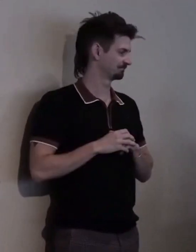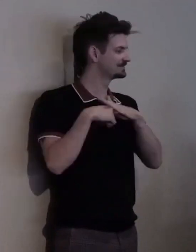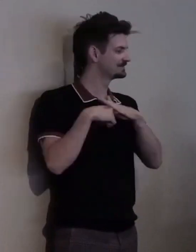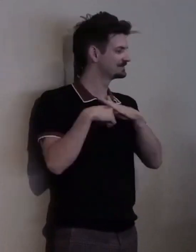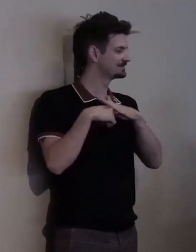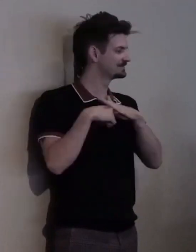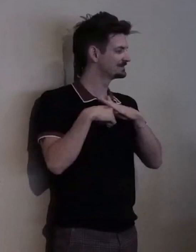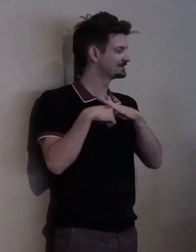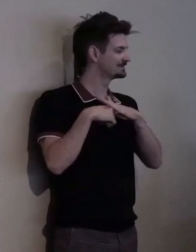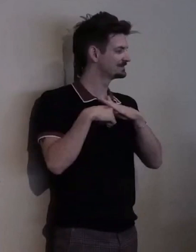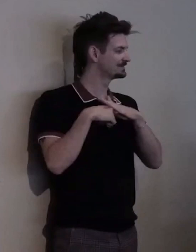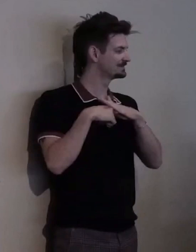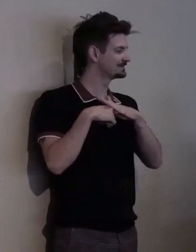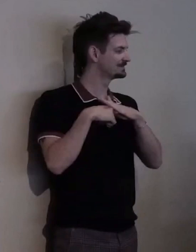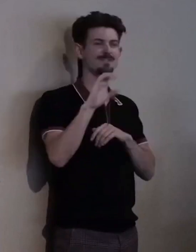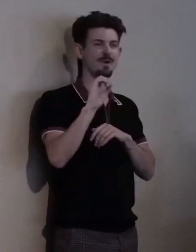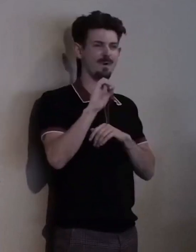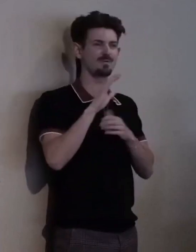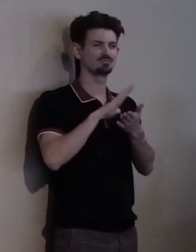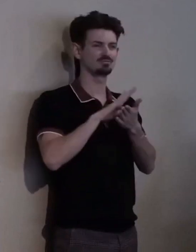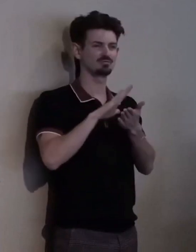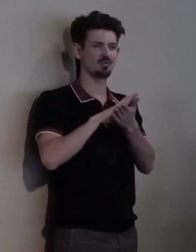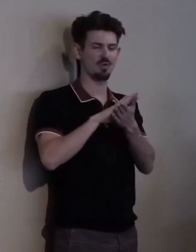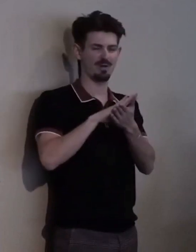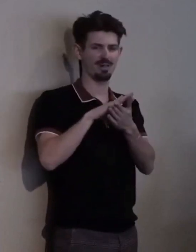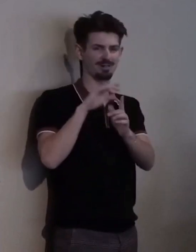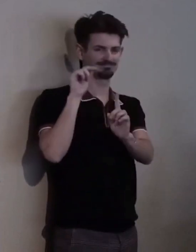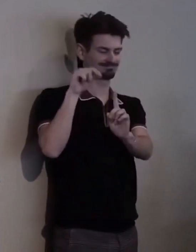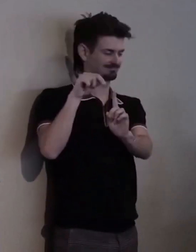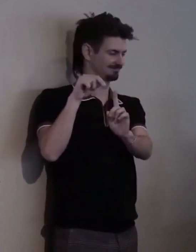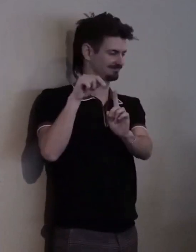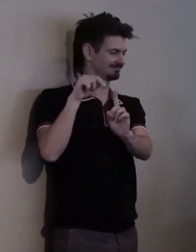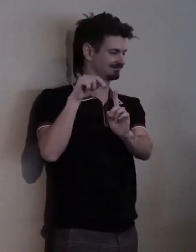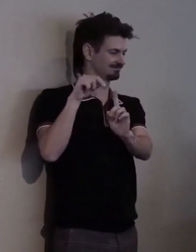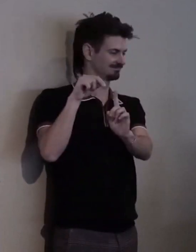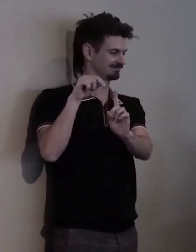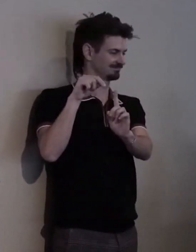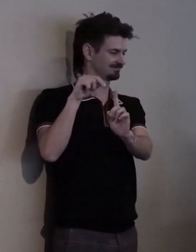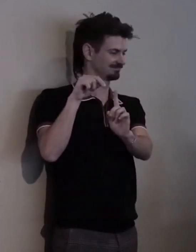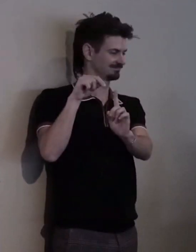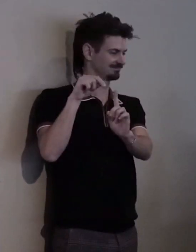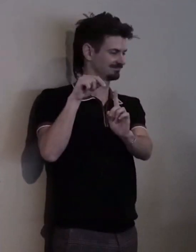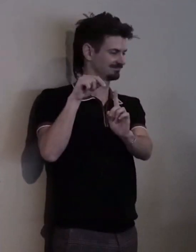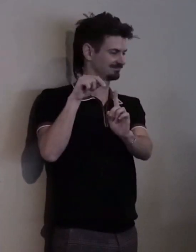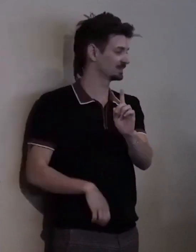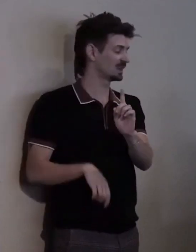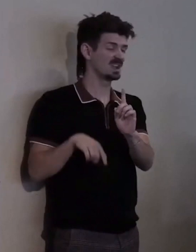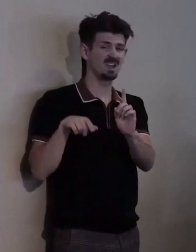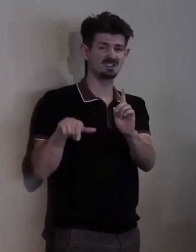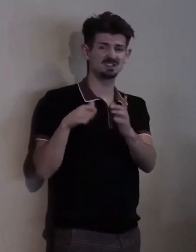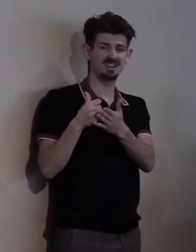She probably paved the way for me a child with cerebral palsy